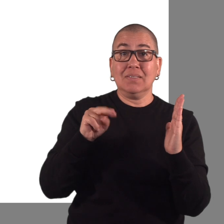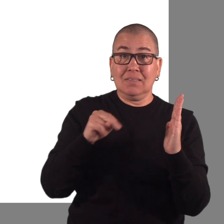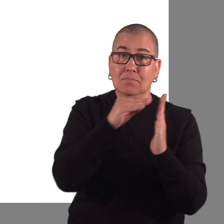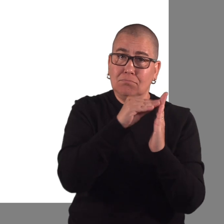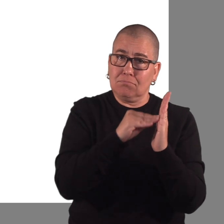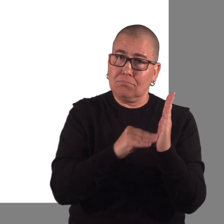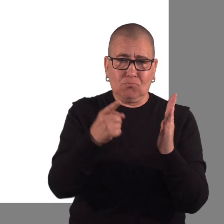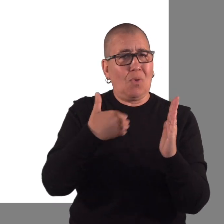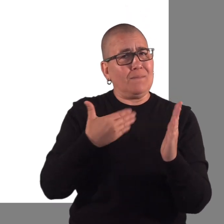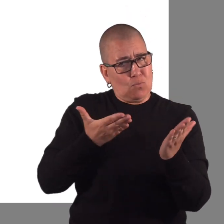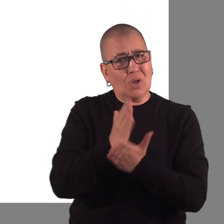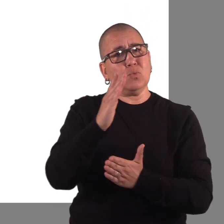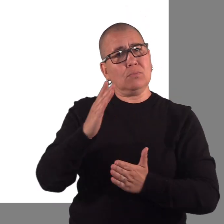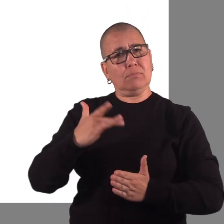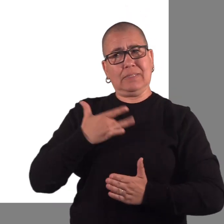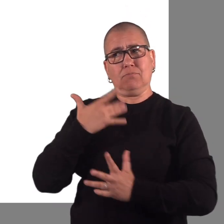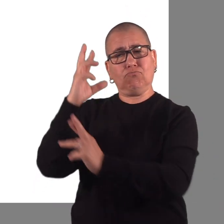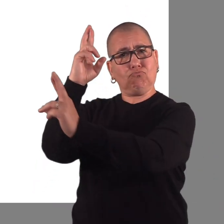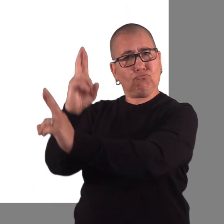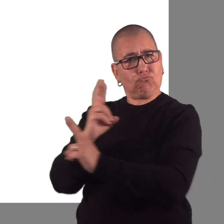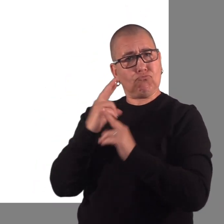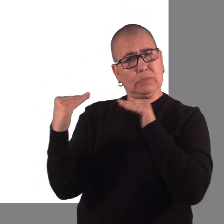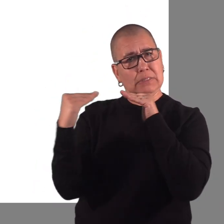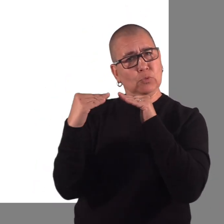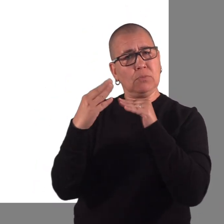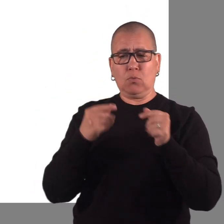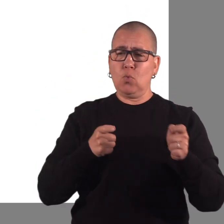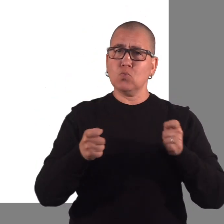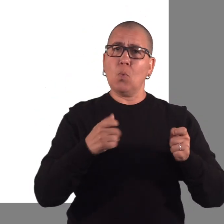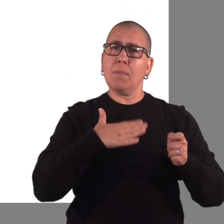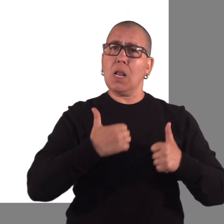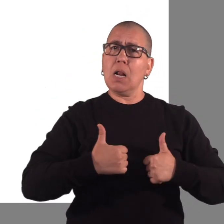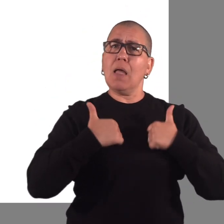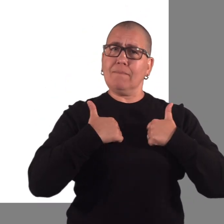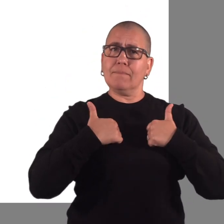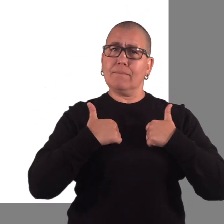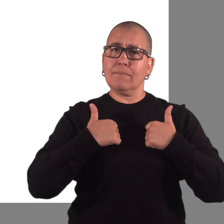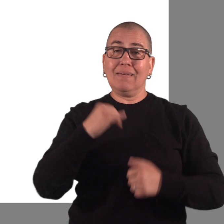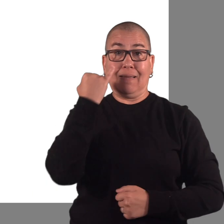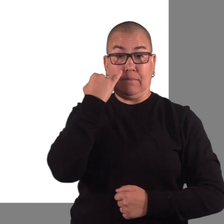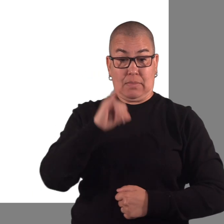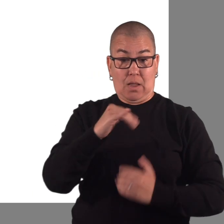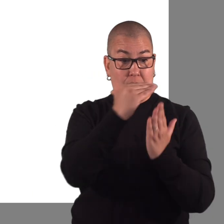You have the right to be treated with dignity and respect, to control all aspects of your life that are not